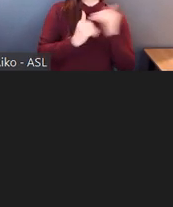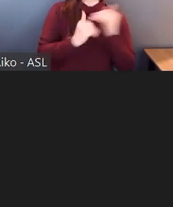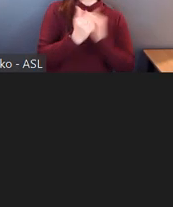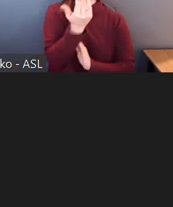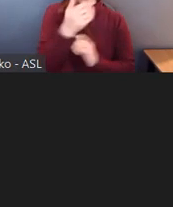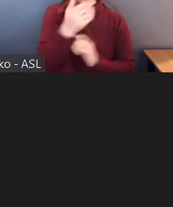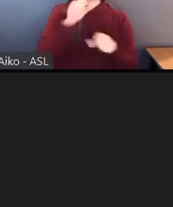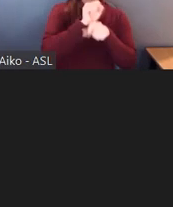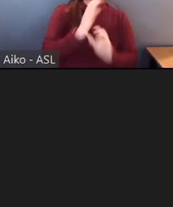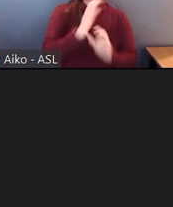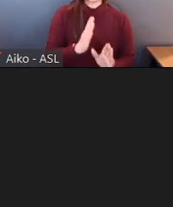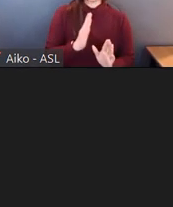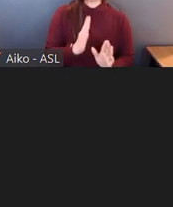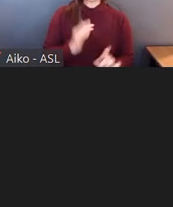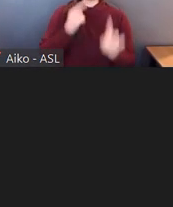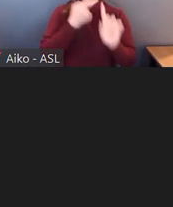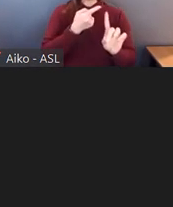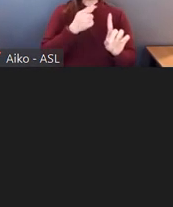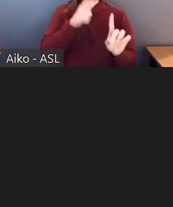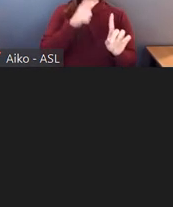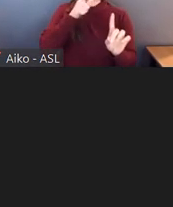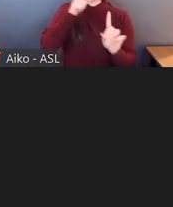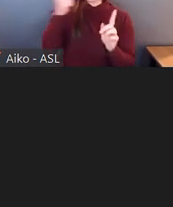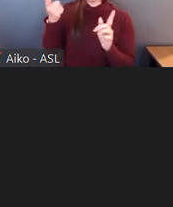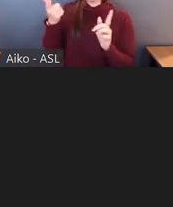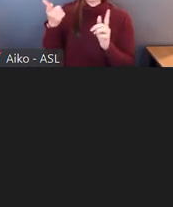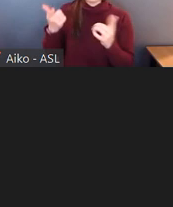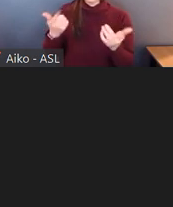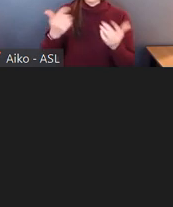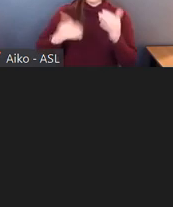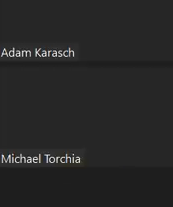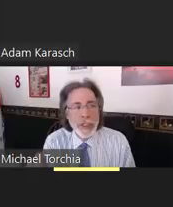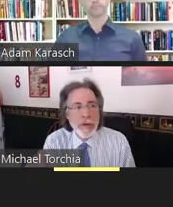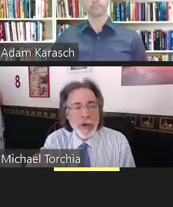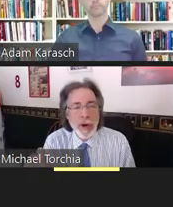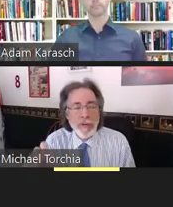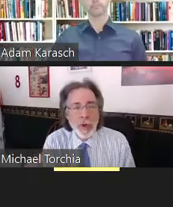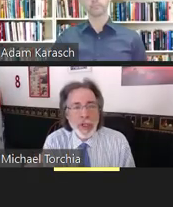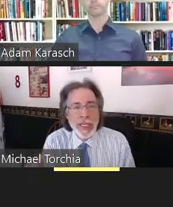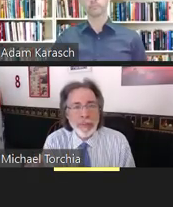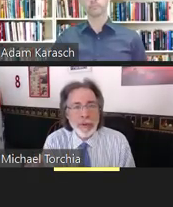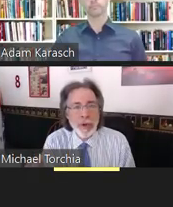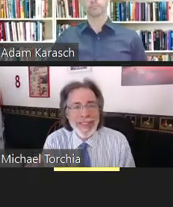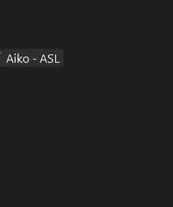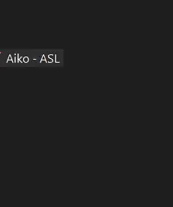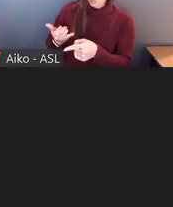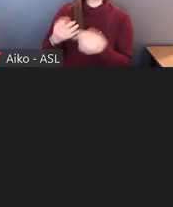is not a hair-trigger requirement. So in other words, if you have 14 employees today